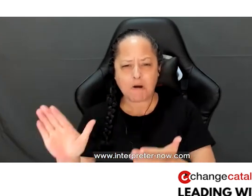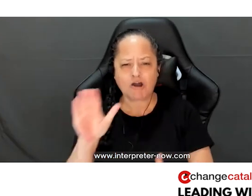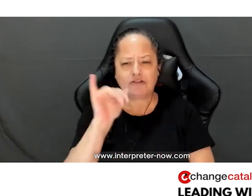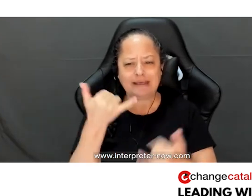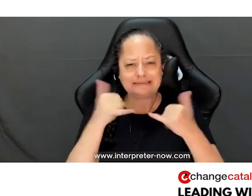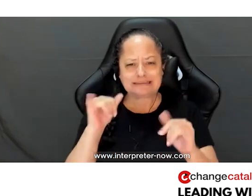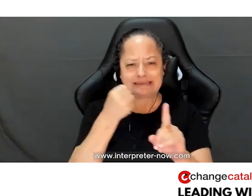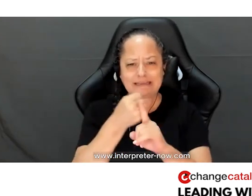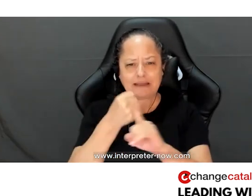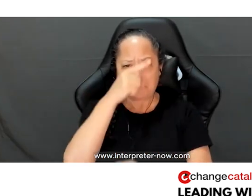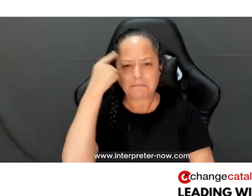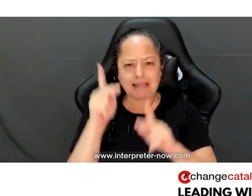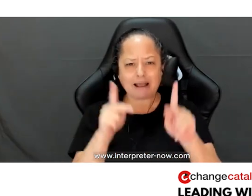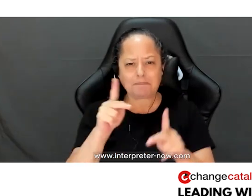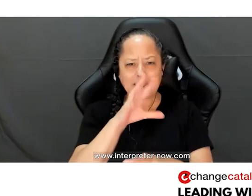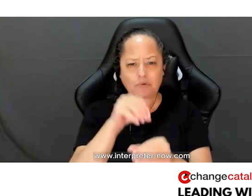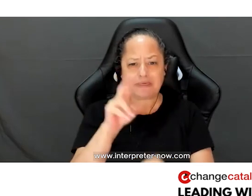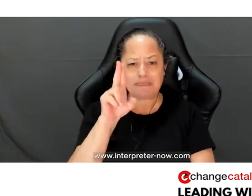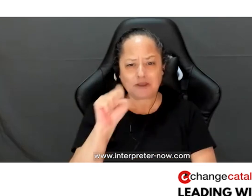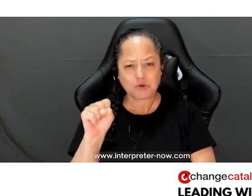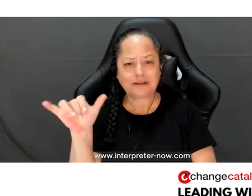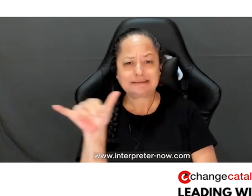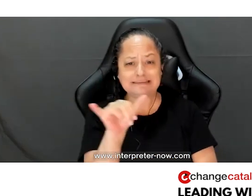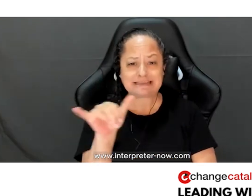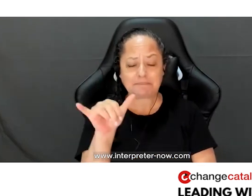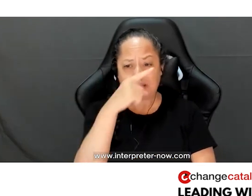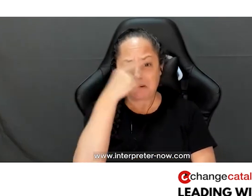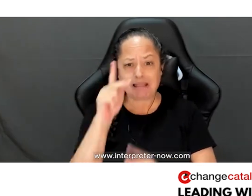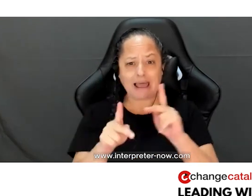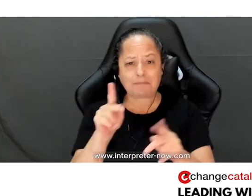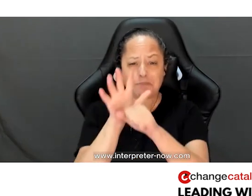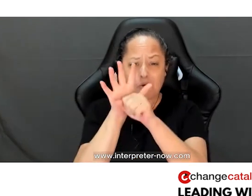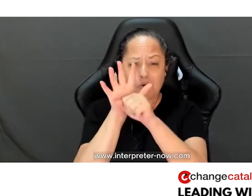discrimination, and marginalization, that still impacts Black people in the U. S. Similarly,